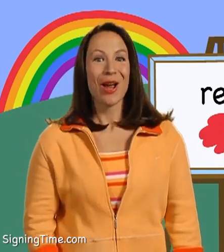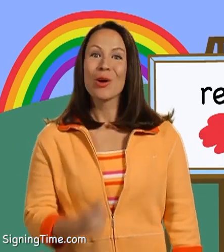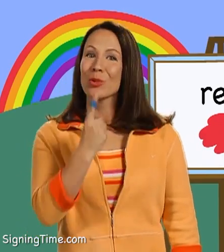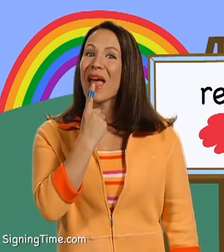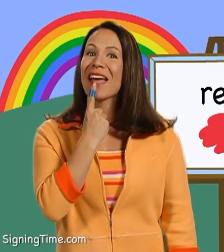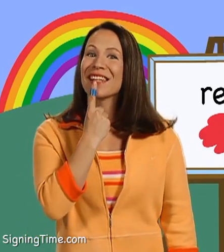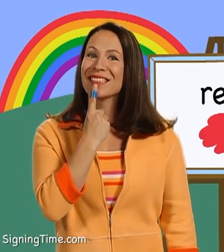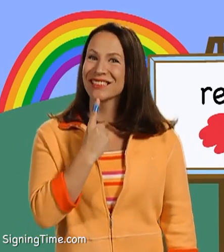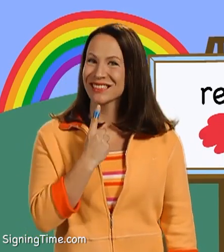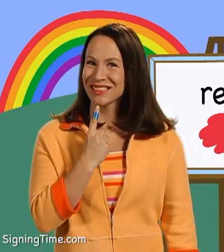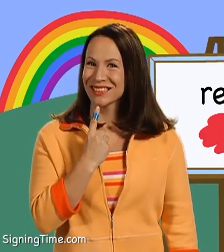Red.